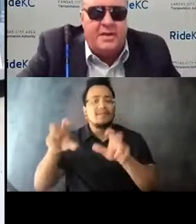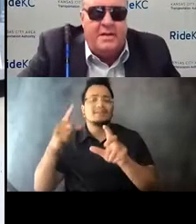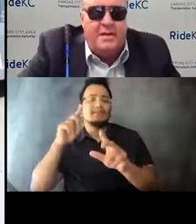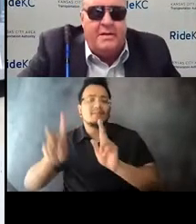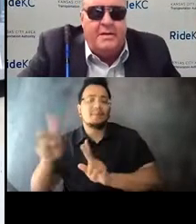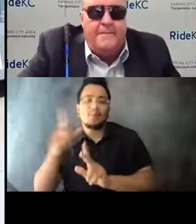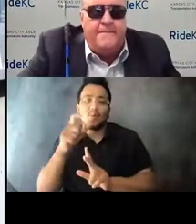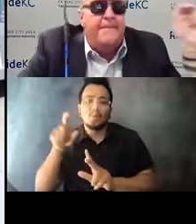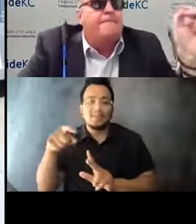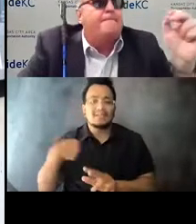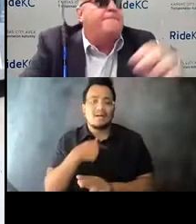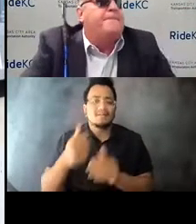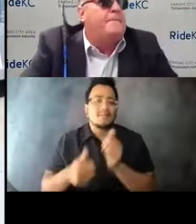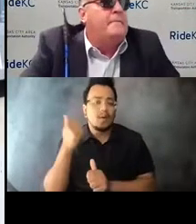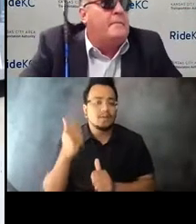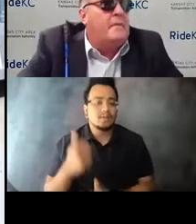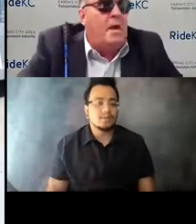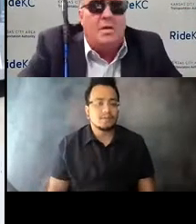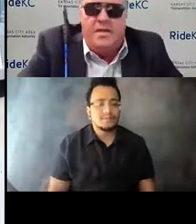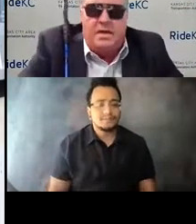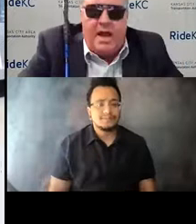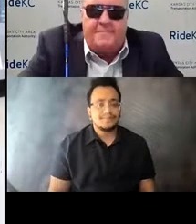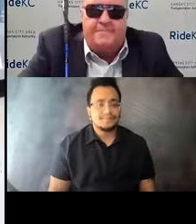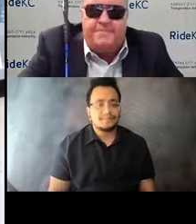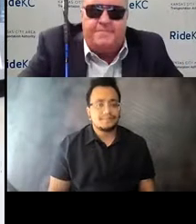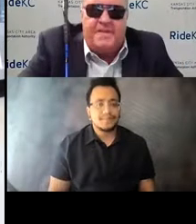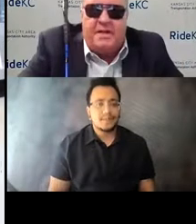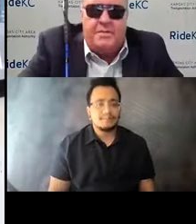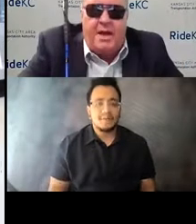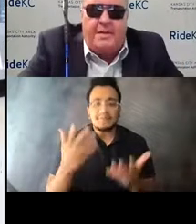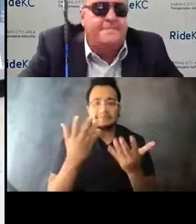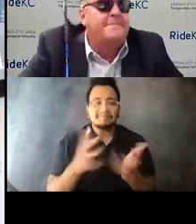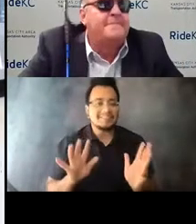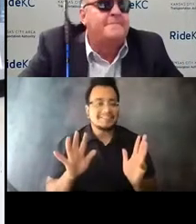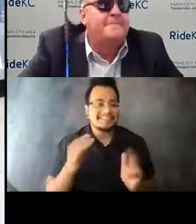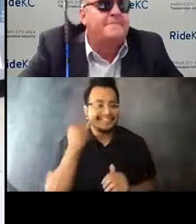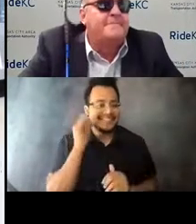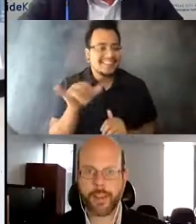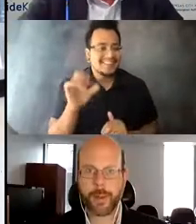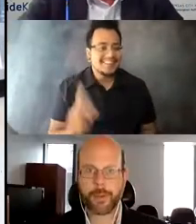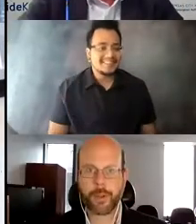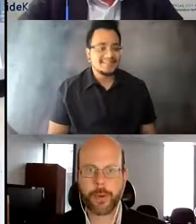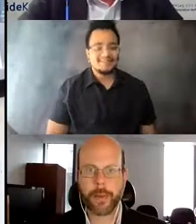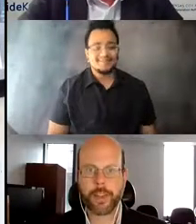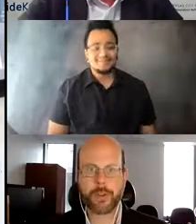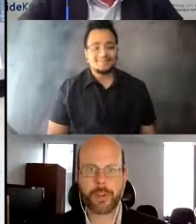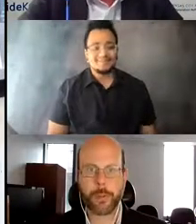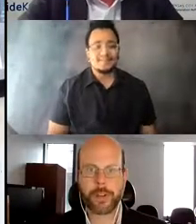15:04:46 I'll leave it at that, if that's okay. 15:04:48 >> PAUL KINCAID: Absolutely, thank you so much.